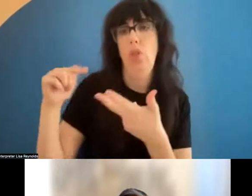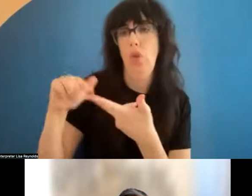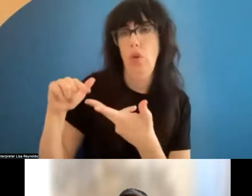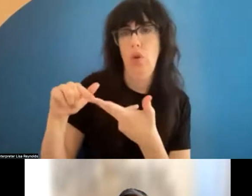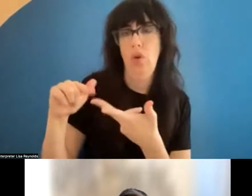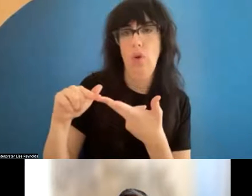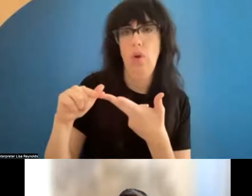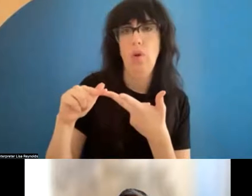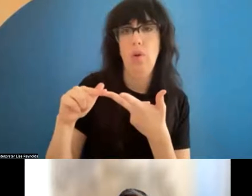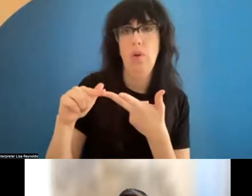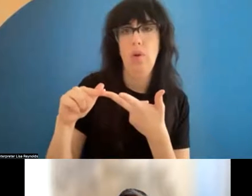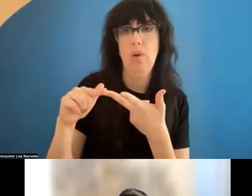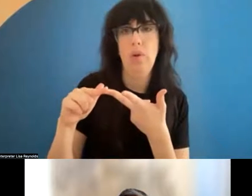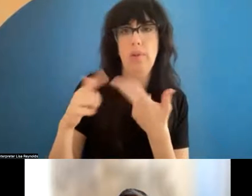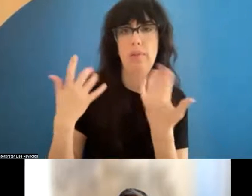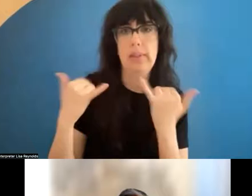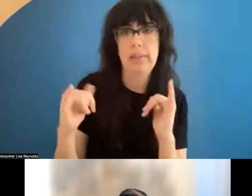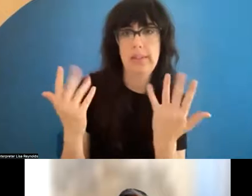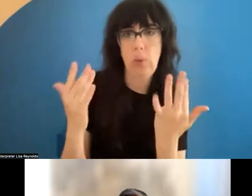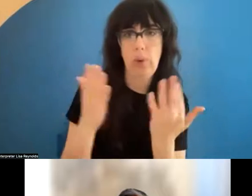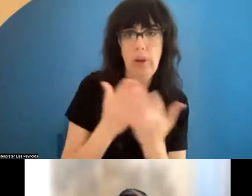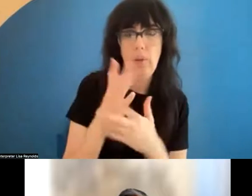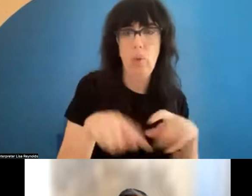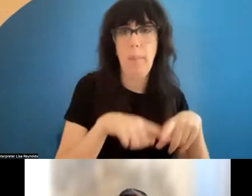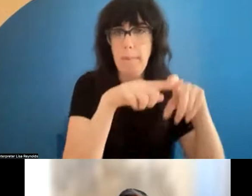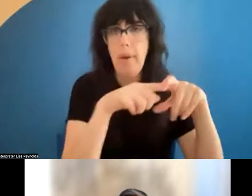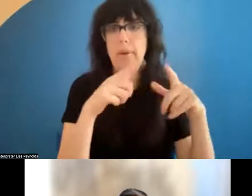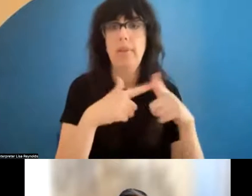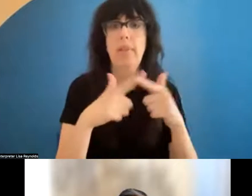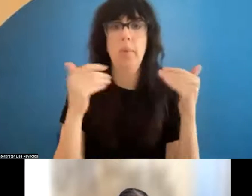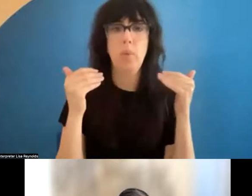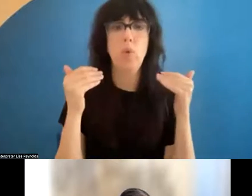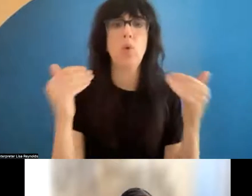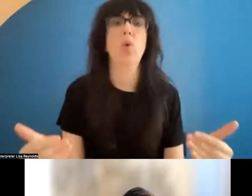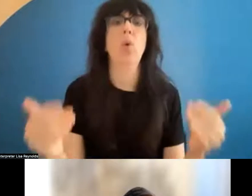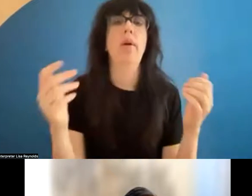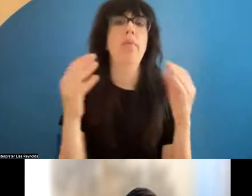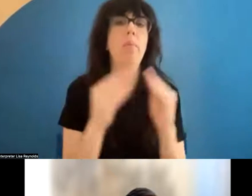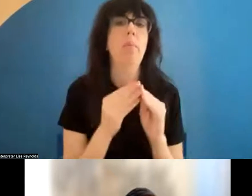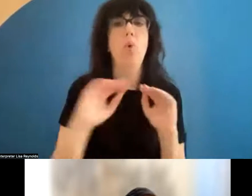we still are waiting through the pause, then maybe we'll launch into a little bit more of our introductions